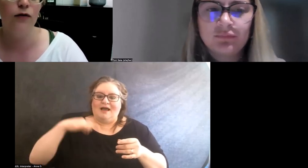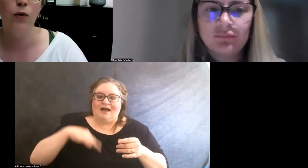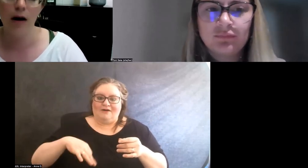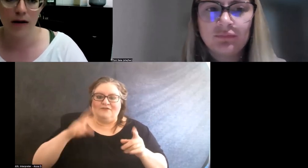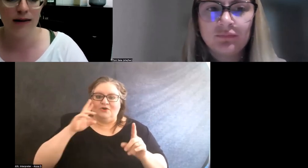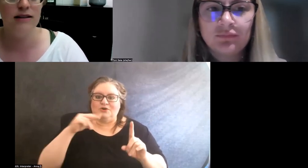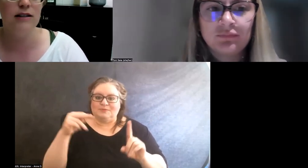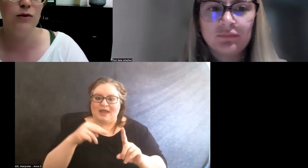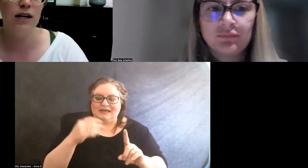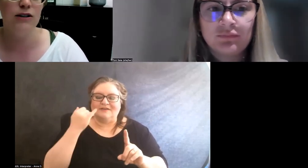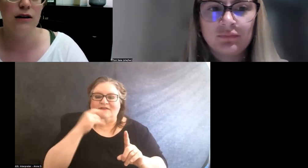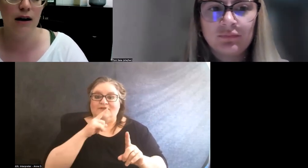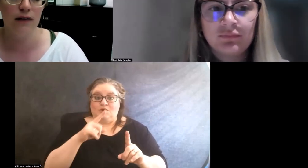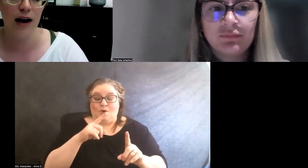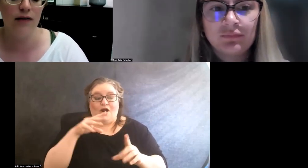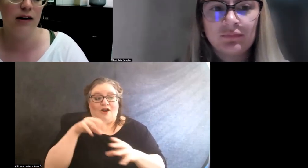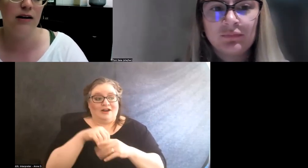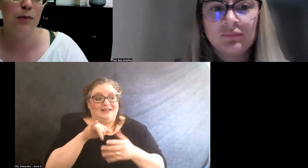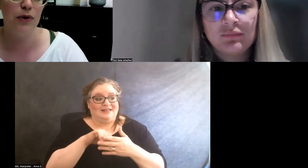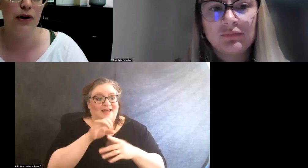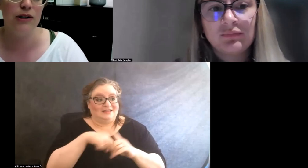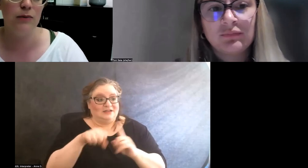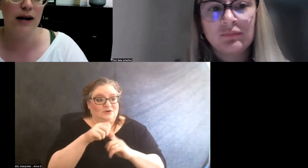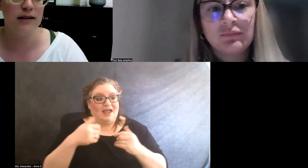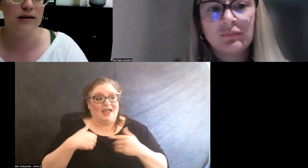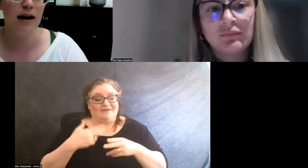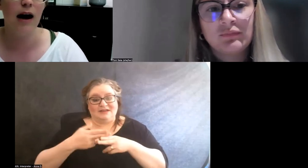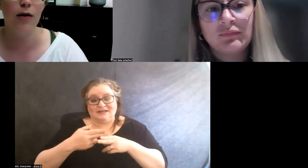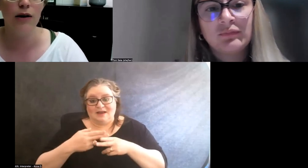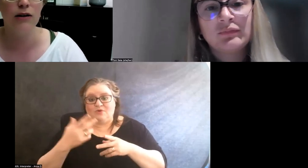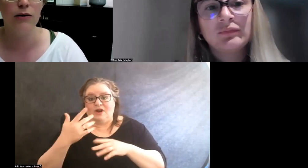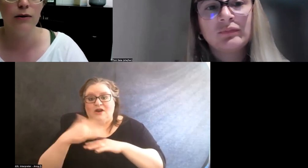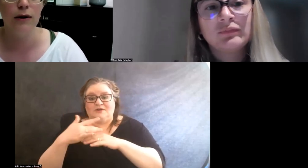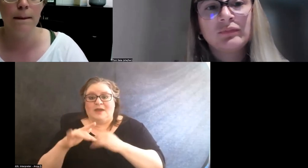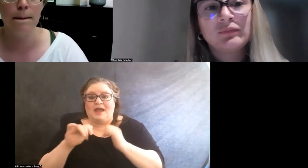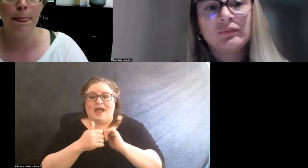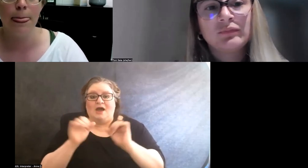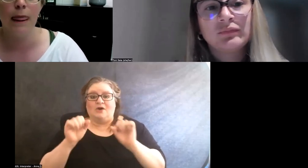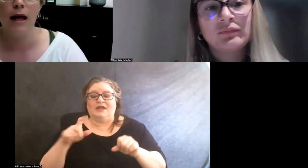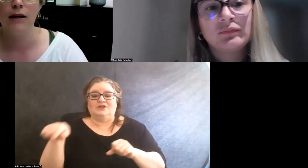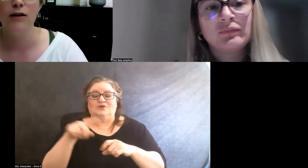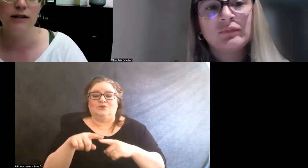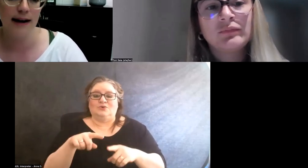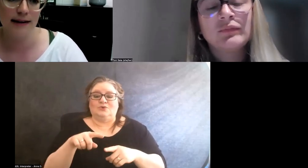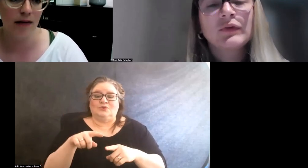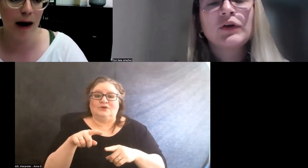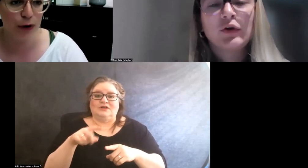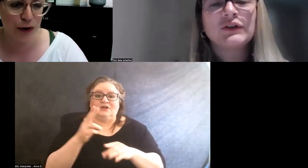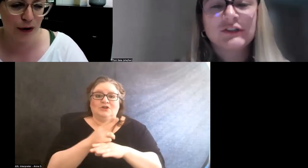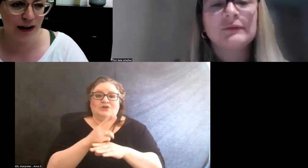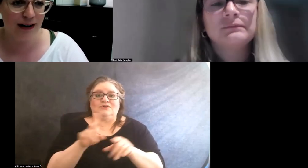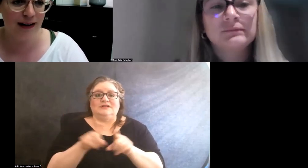if you are in the situation of having a temporary space, like how can you use it as a laboratory.